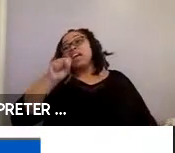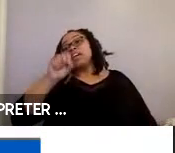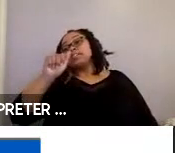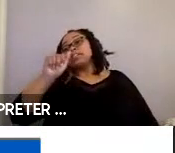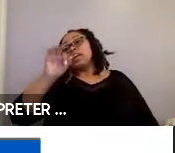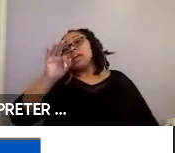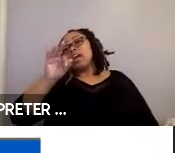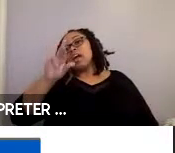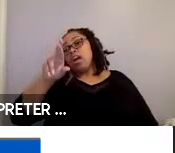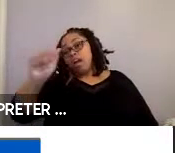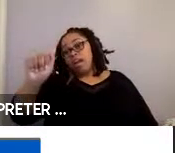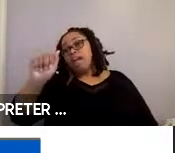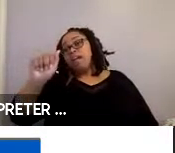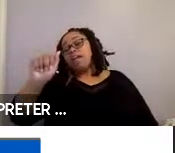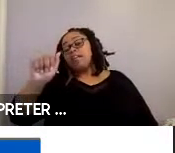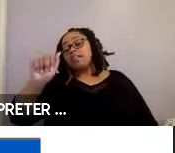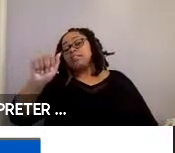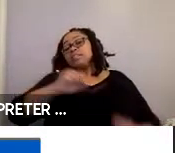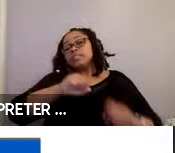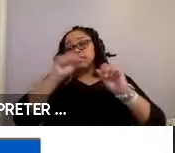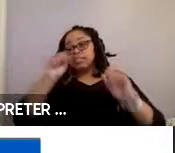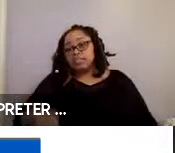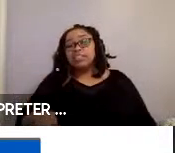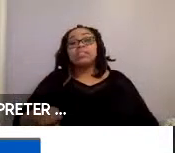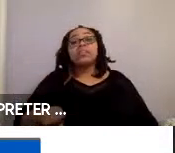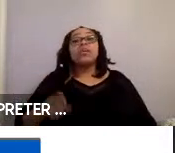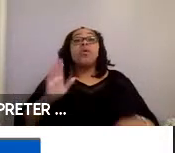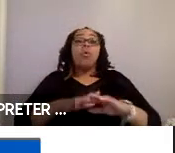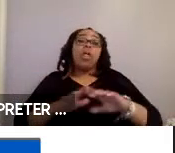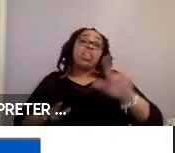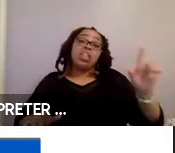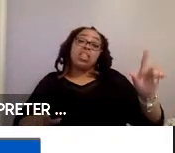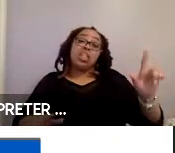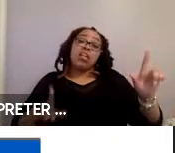rear-facing securement systems. The image on the left is of a manual wheelchair user